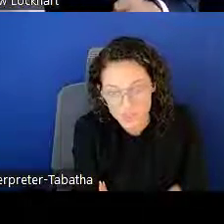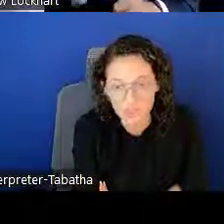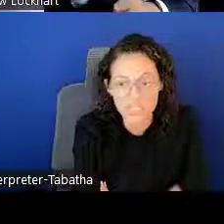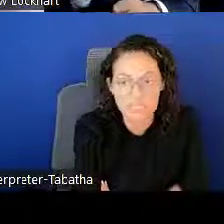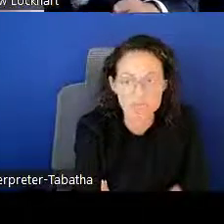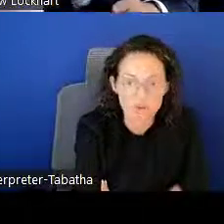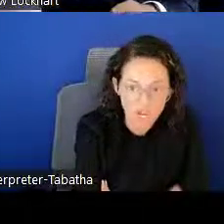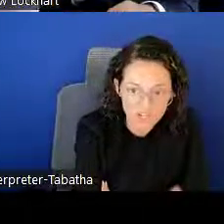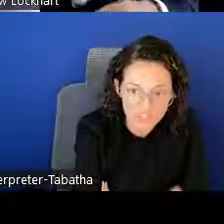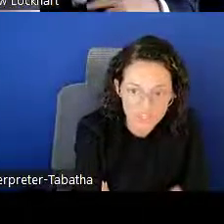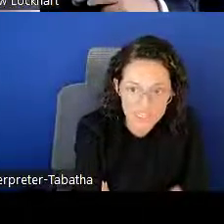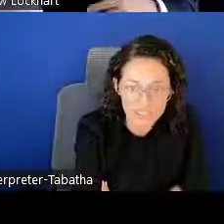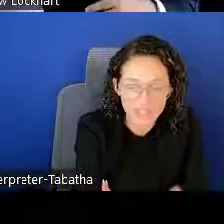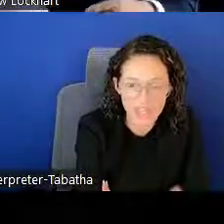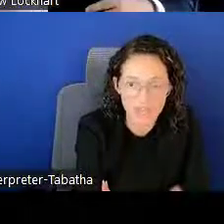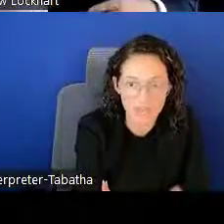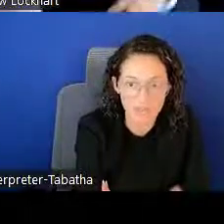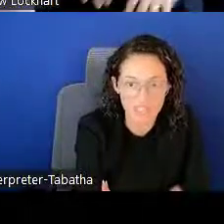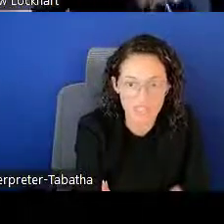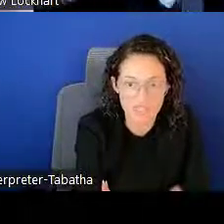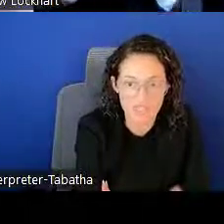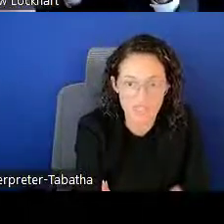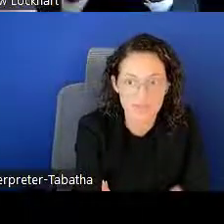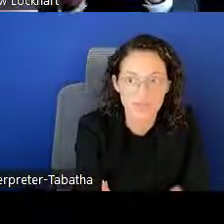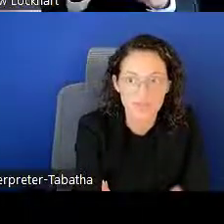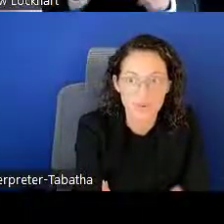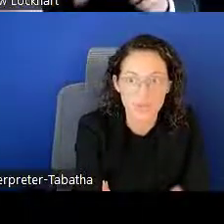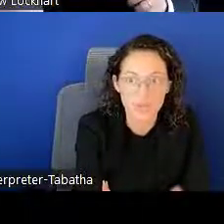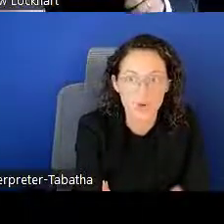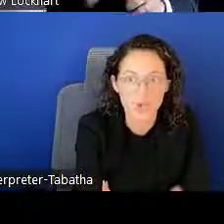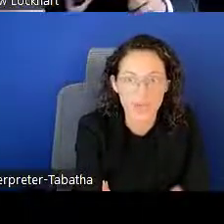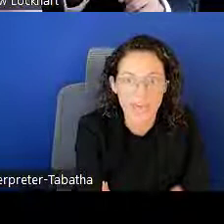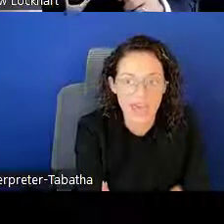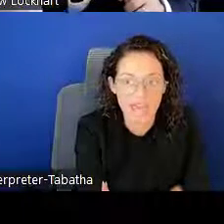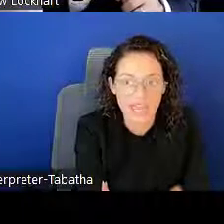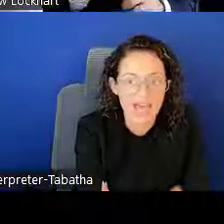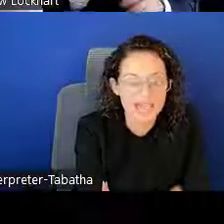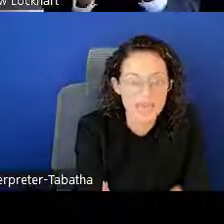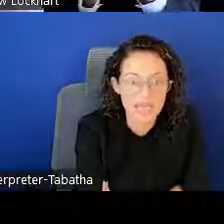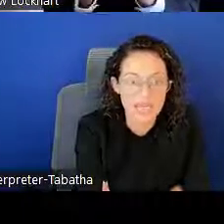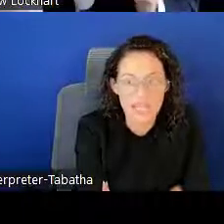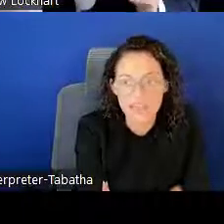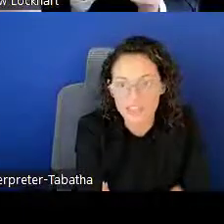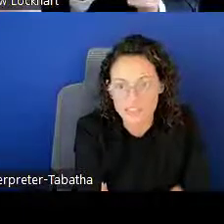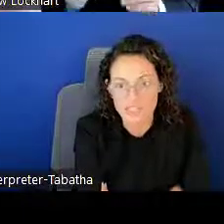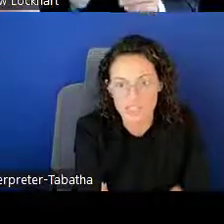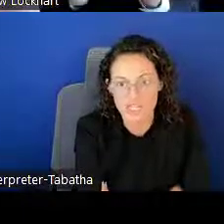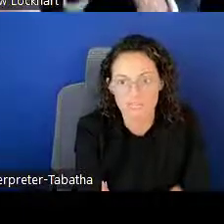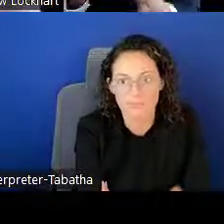2 weeks prior to the deadline of the applications, we will have a Ask Me Anything session,